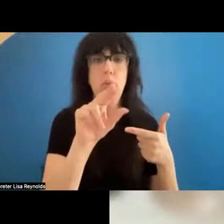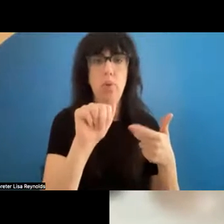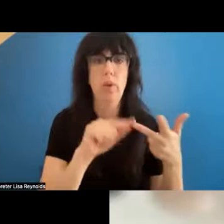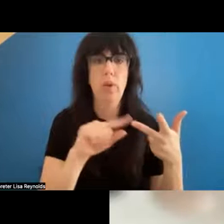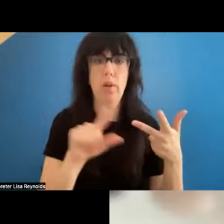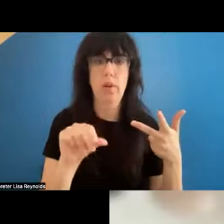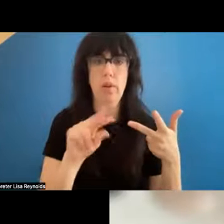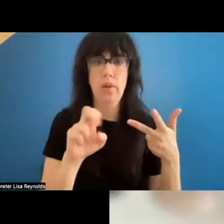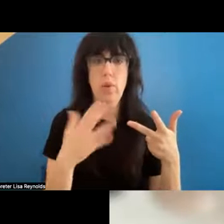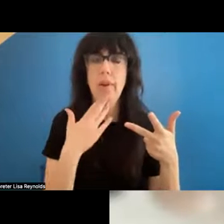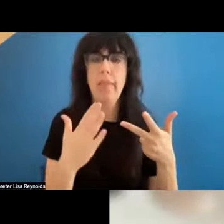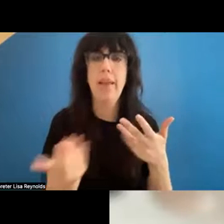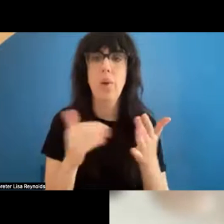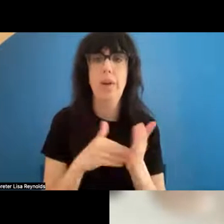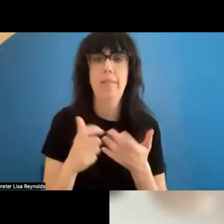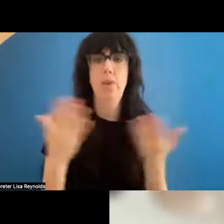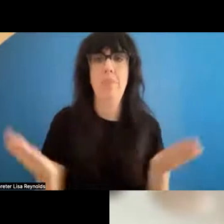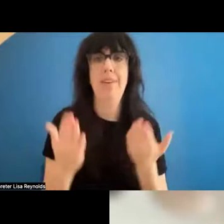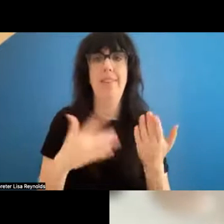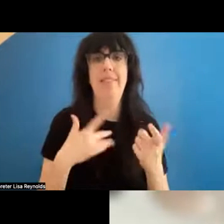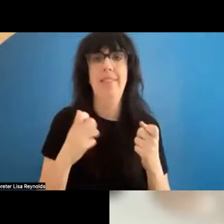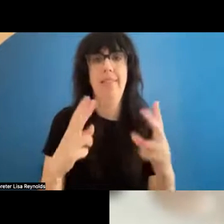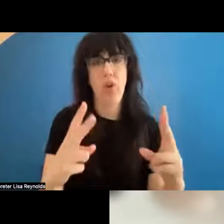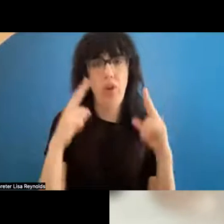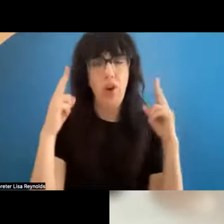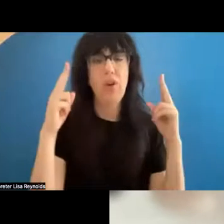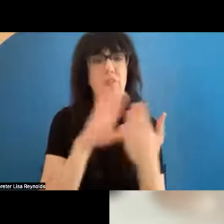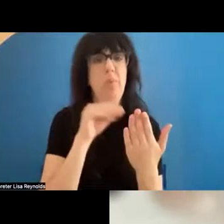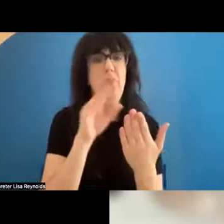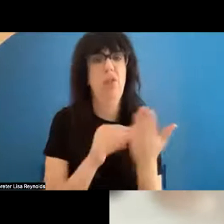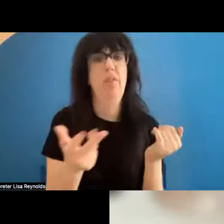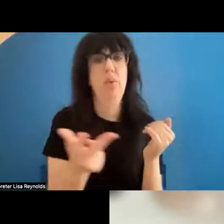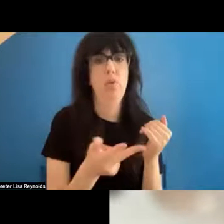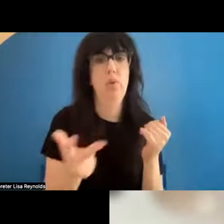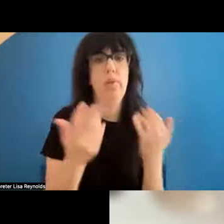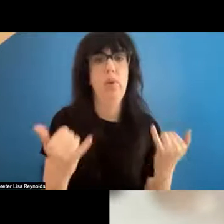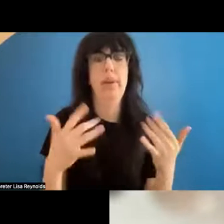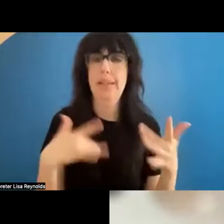zone. Thank you again for being here. I feel very honored to be learning from you here today and excited to move forward